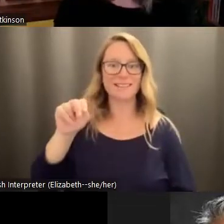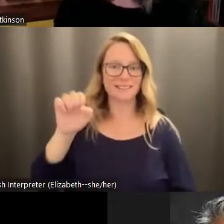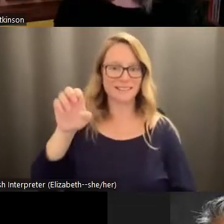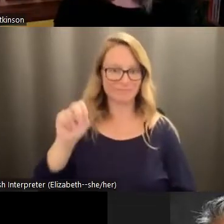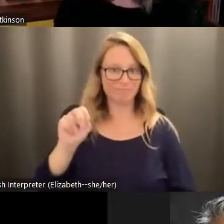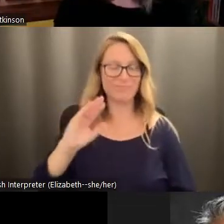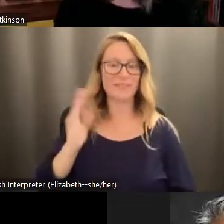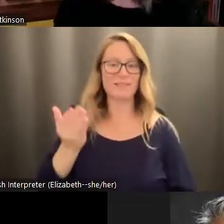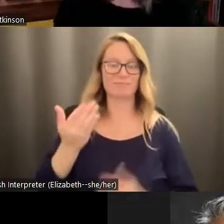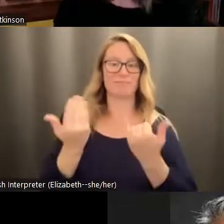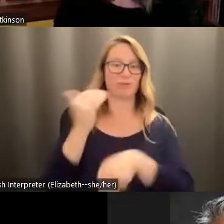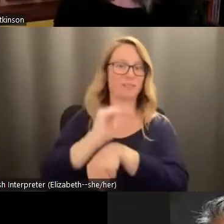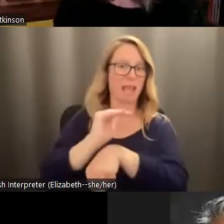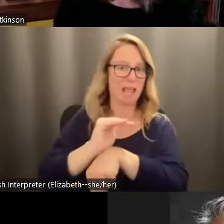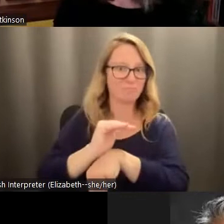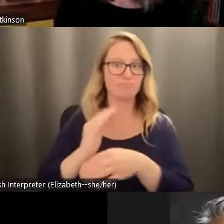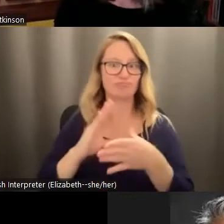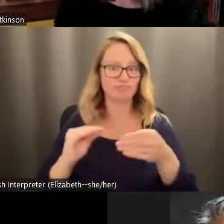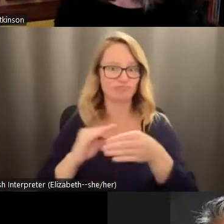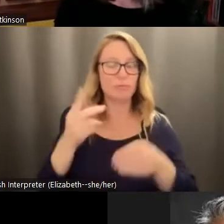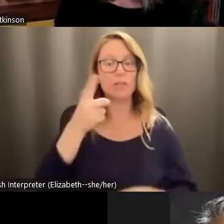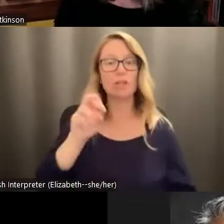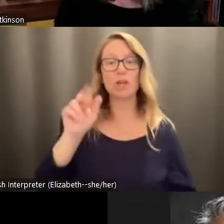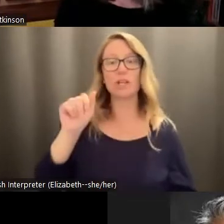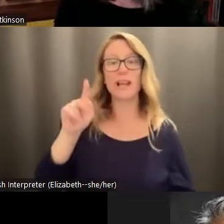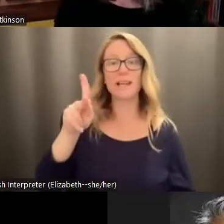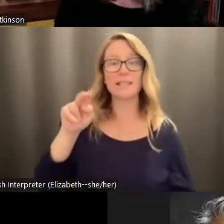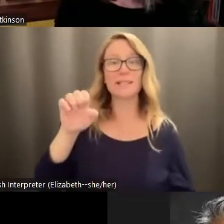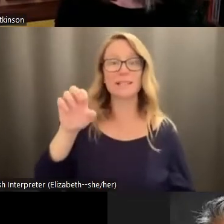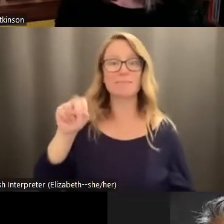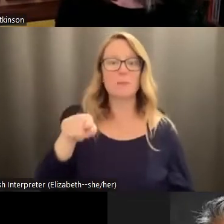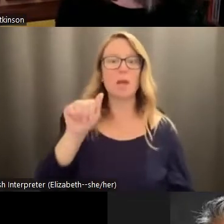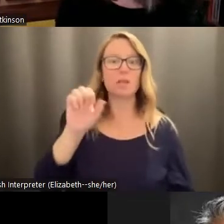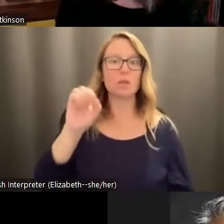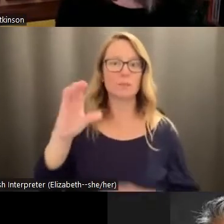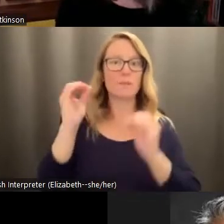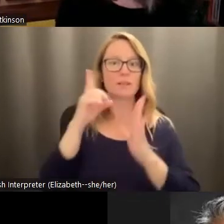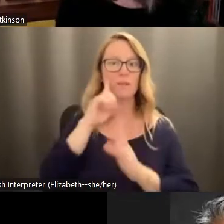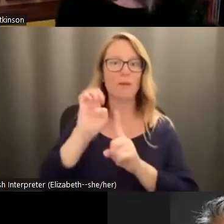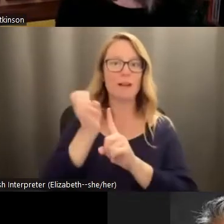time with us tonight. Dr. Atkinson is an Associate Professor of Environmental Humanities at the University of